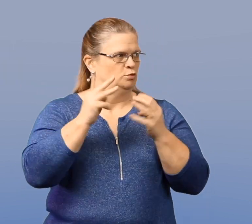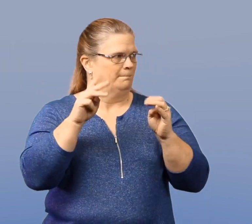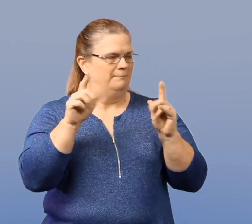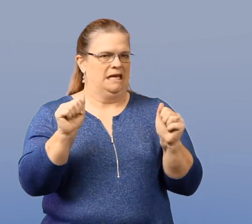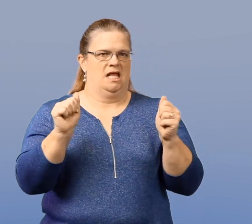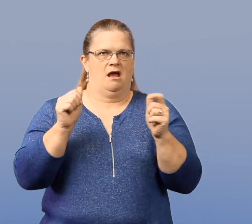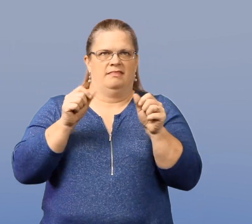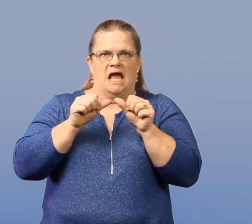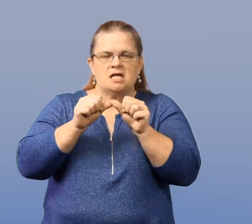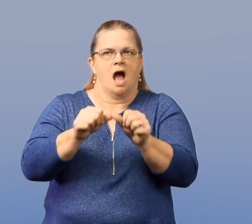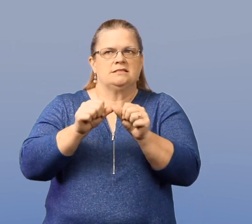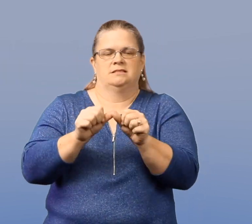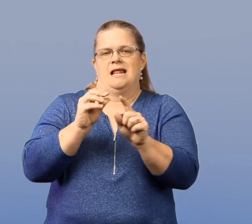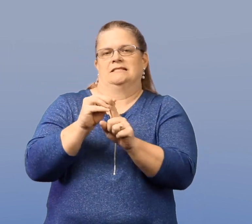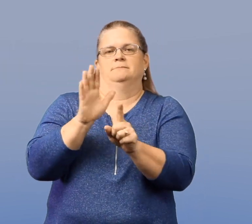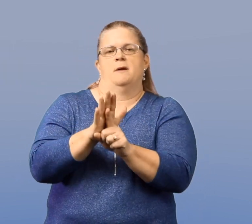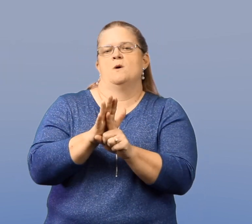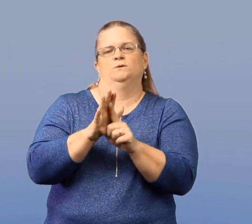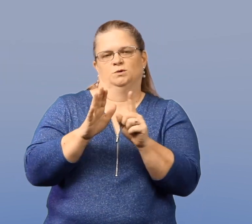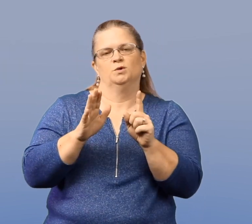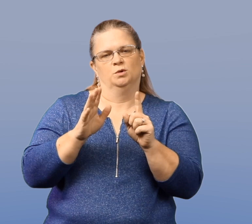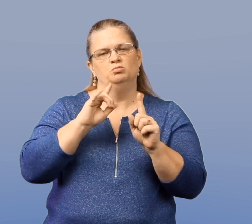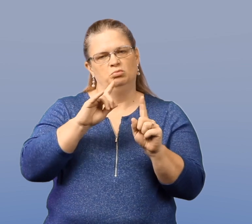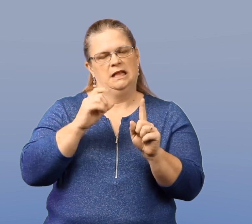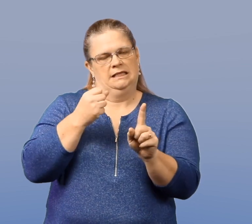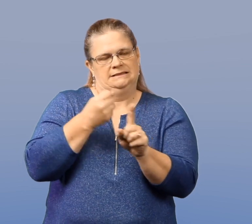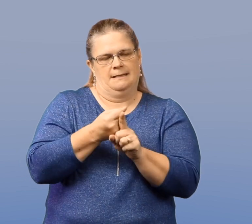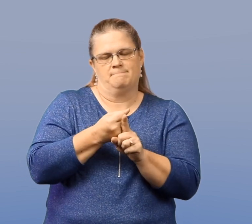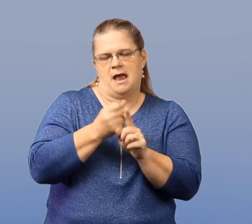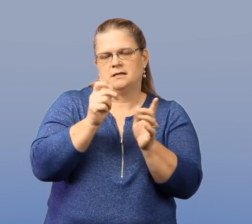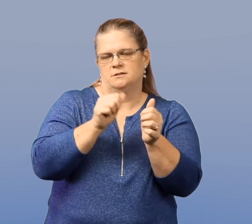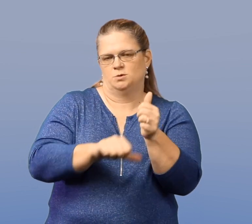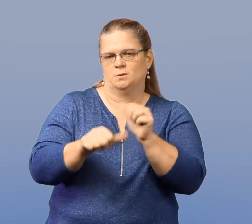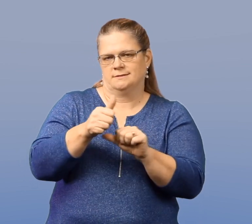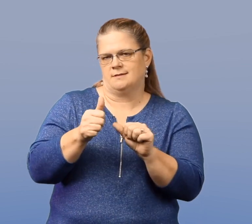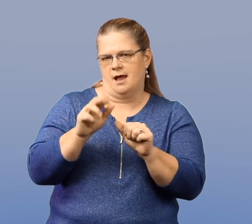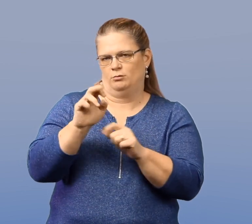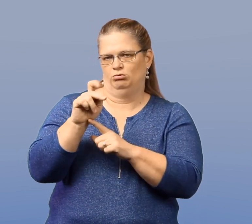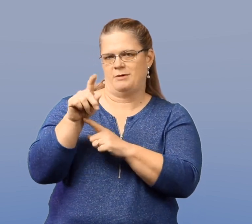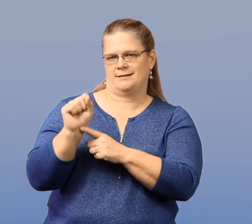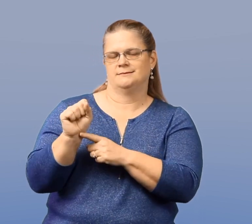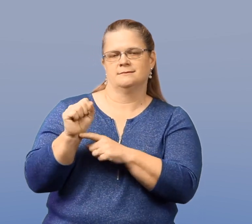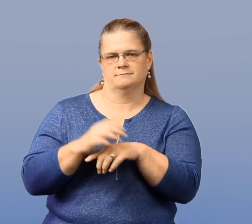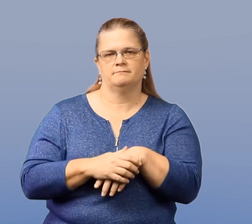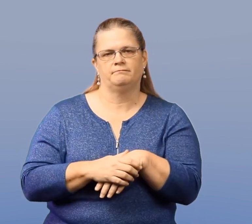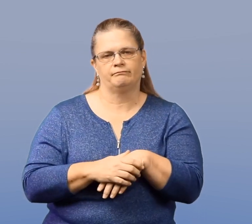Social media leads to constant exposure to those sorts of factors, which can lead to suicide.